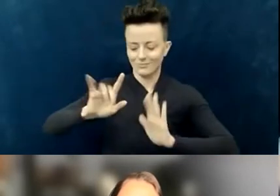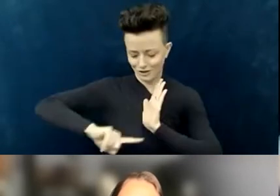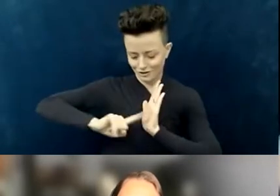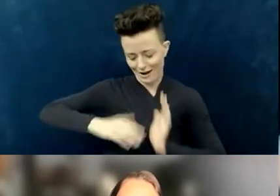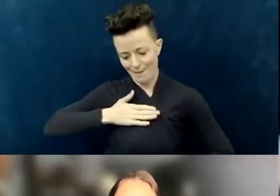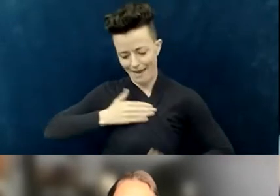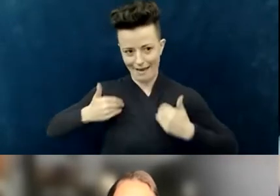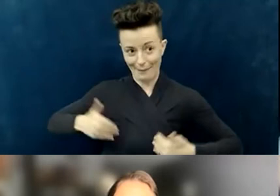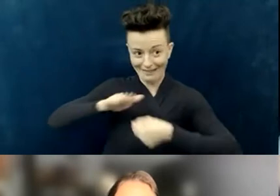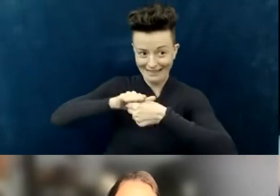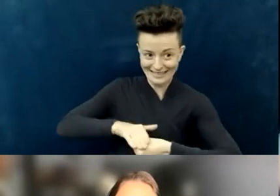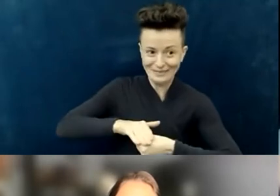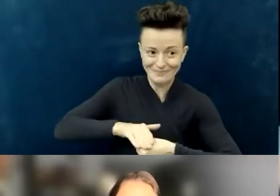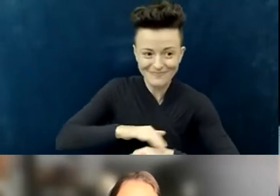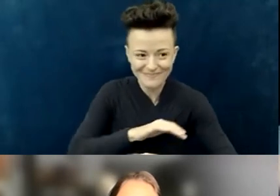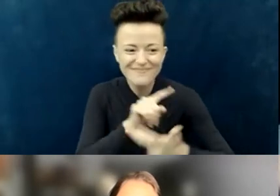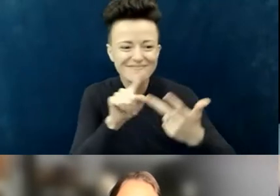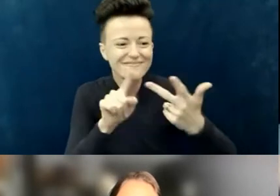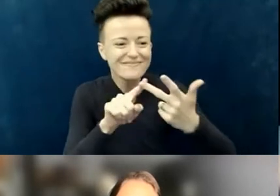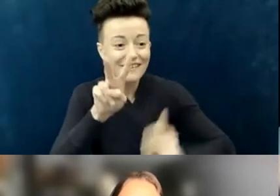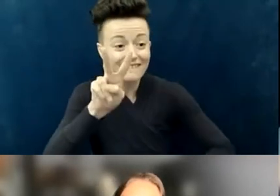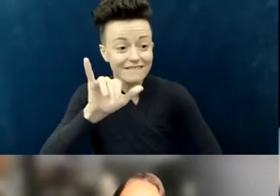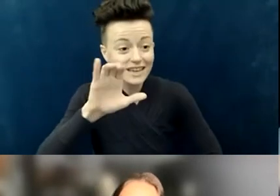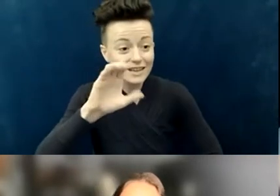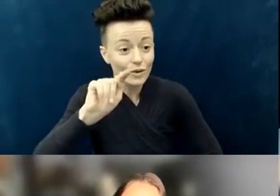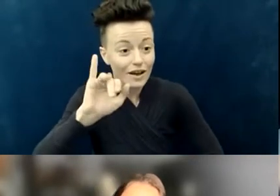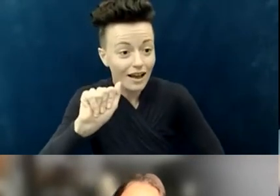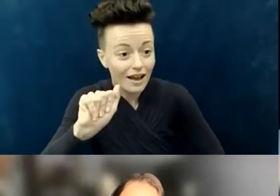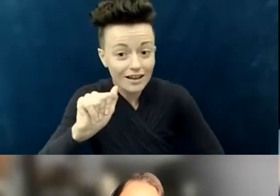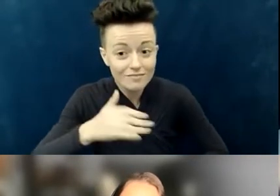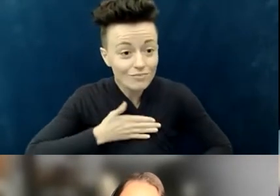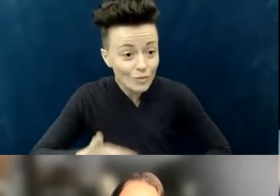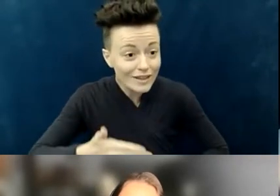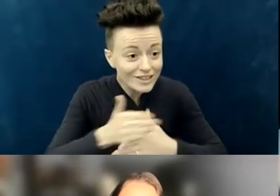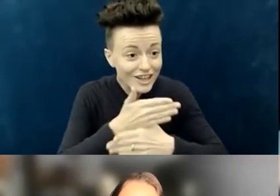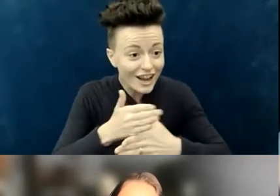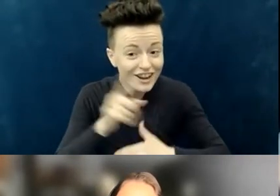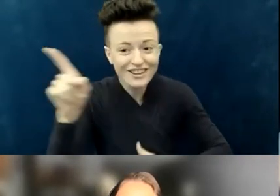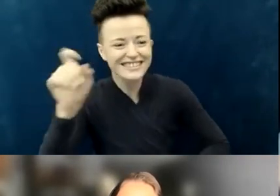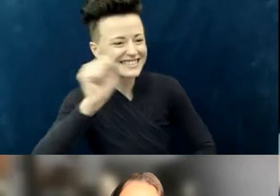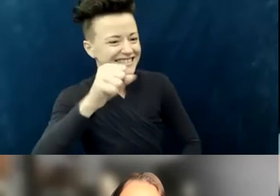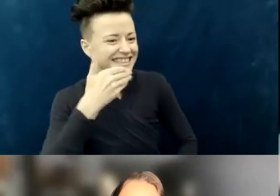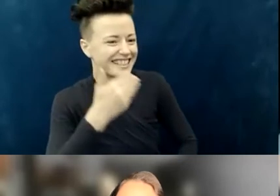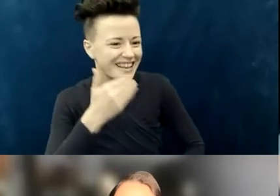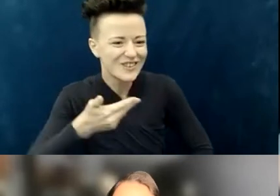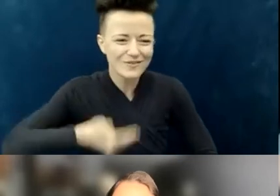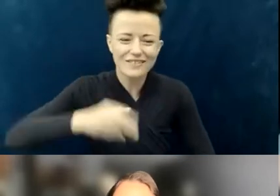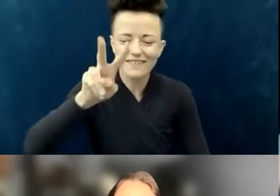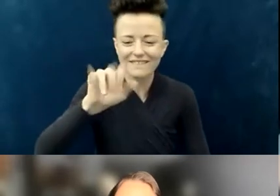Victoria, would you be willing to share next? Yes, thank you. I'm Victoria. I am a nearly 40-year-old woman